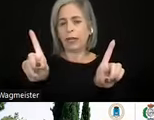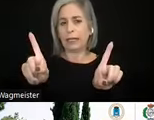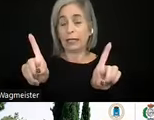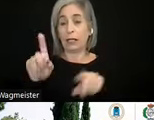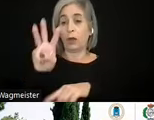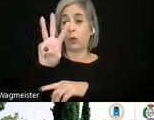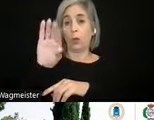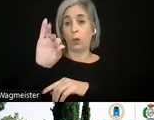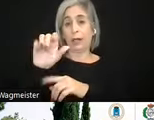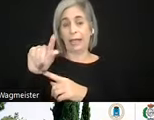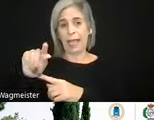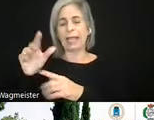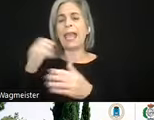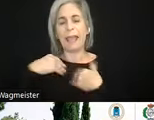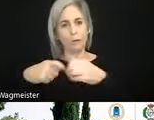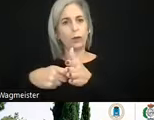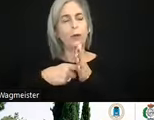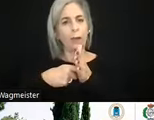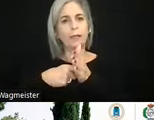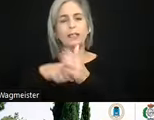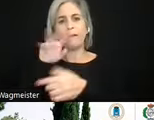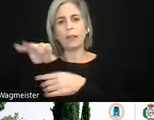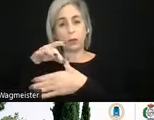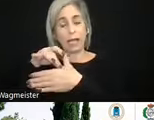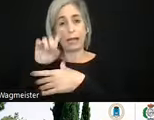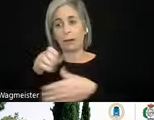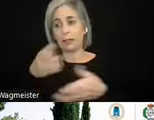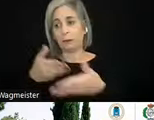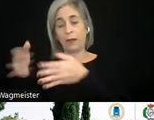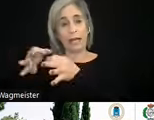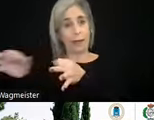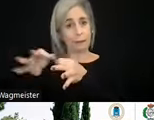you do have requirements but video content has to provide captions, has to provide audio